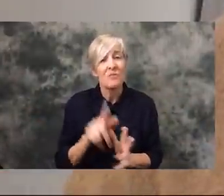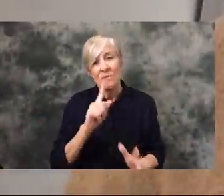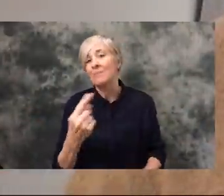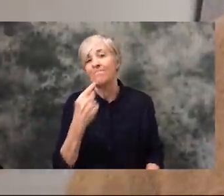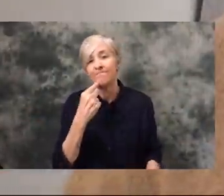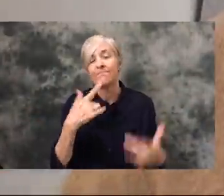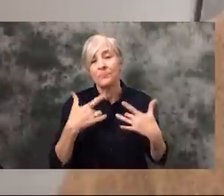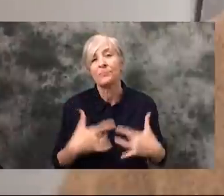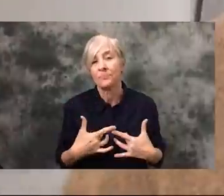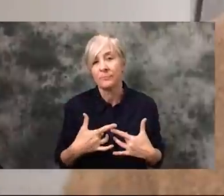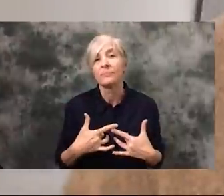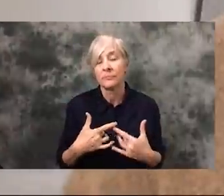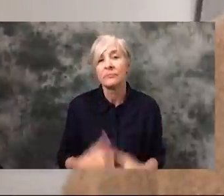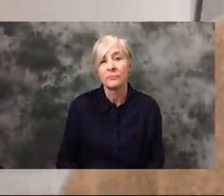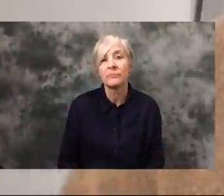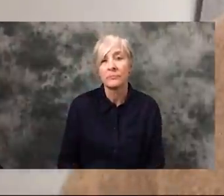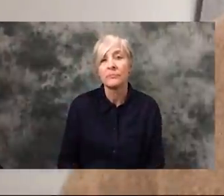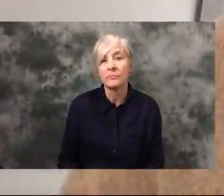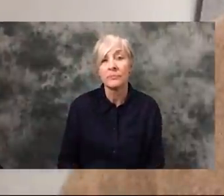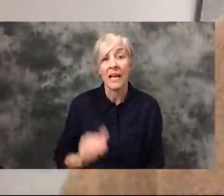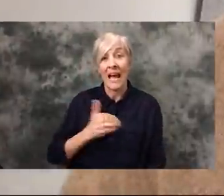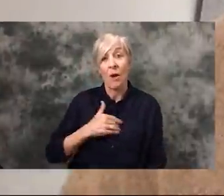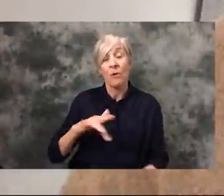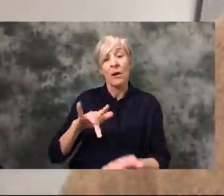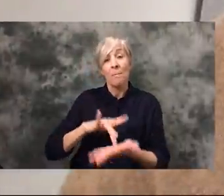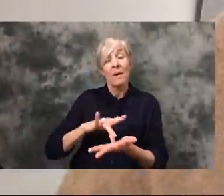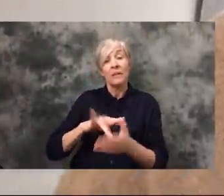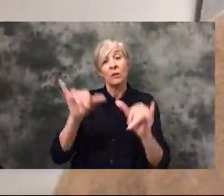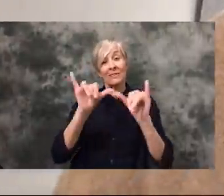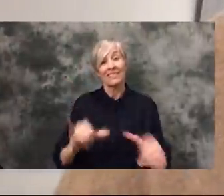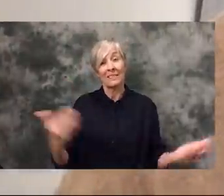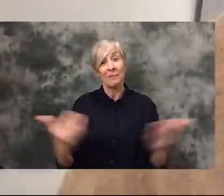disheartening, considering you know our medical system is a bit overwhelmed in